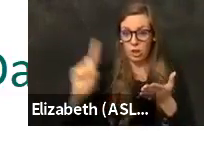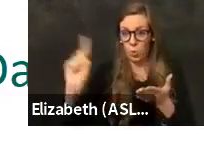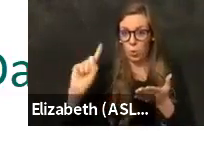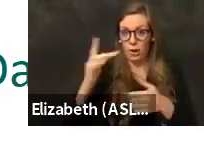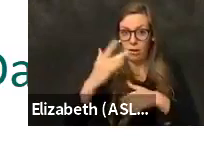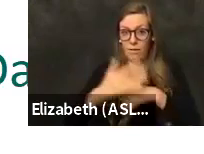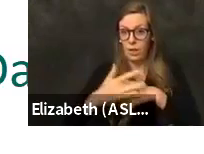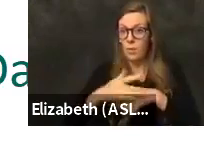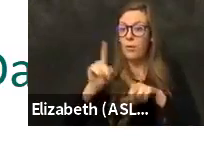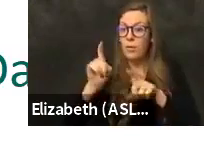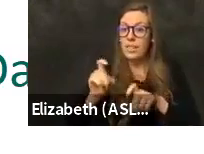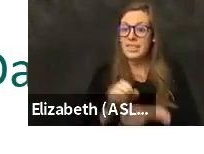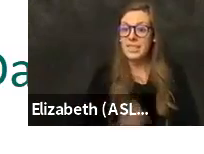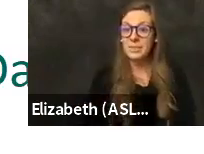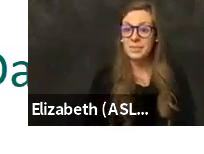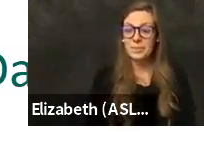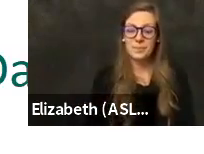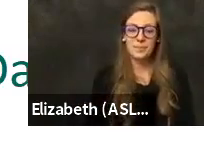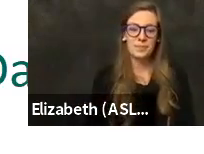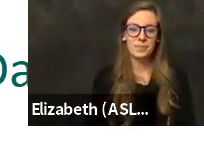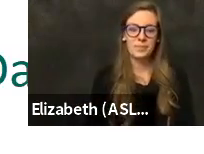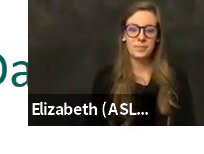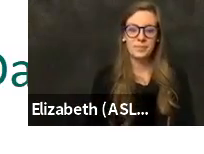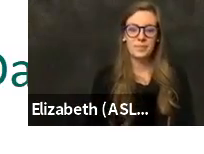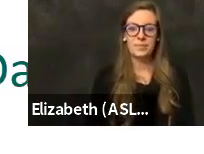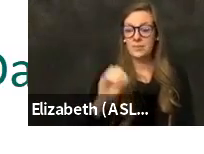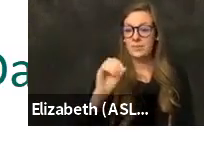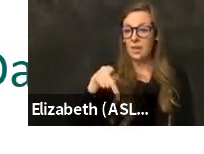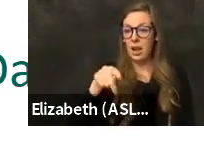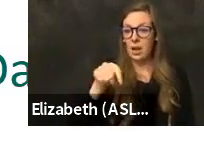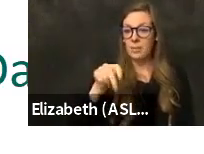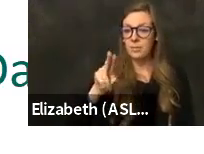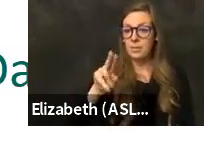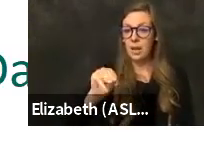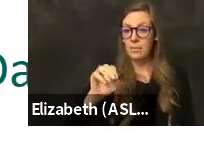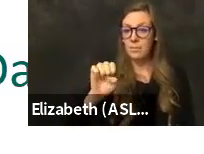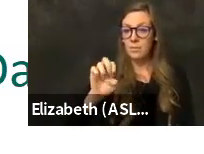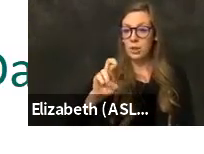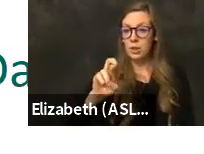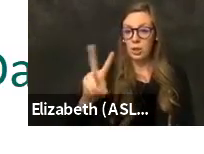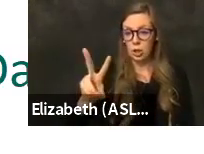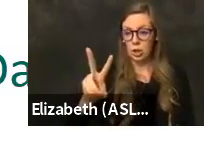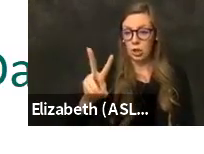I want to specifically said OptumServe, which is the state run testing platform,